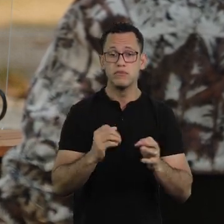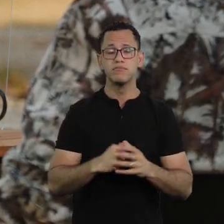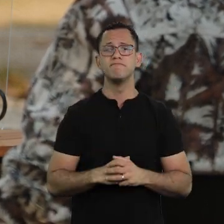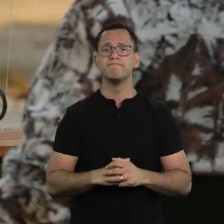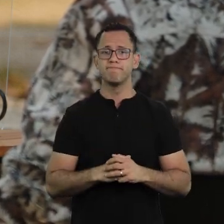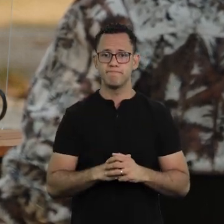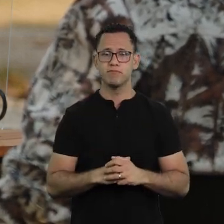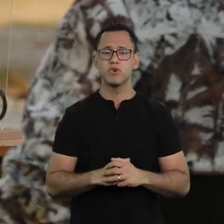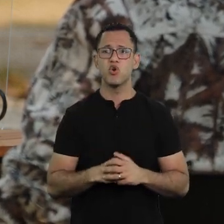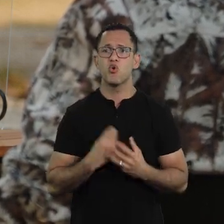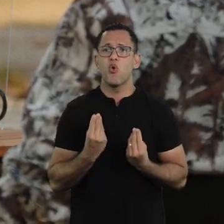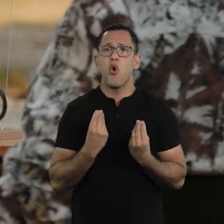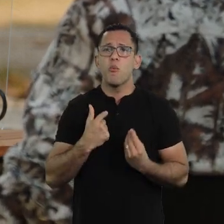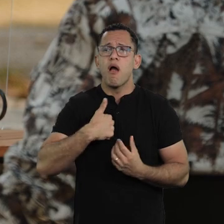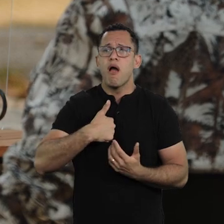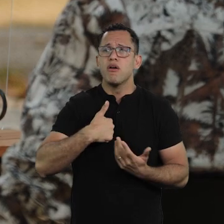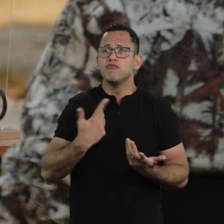how can I…